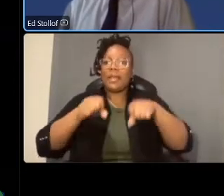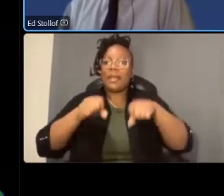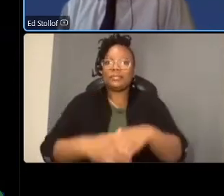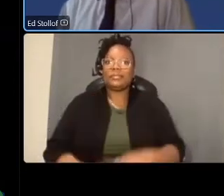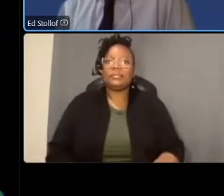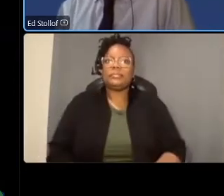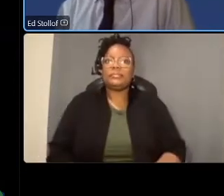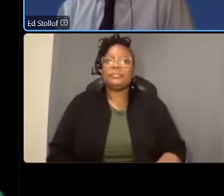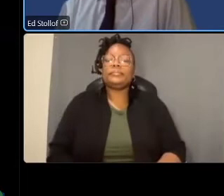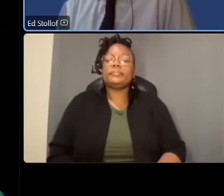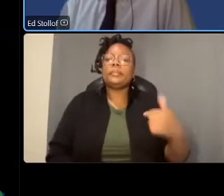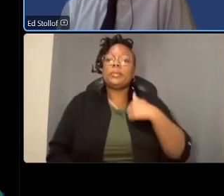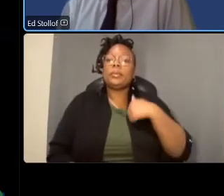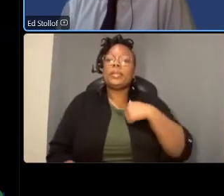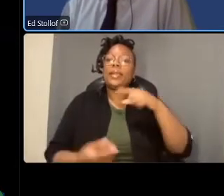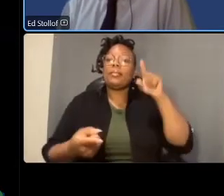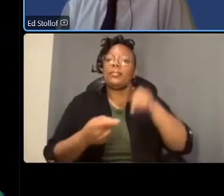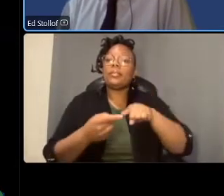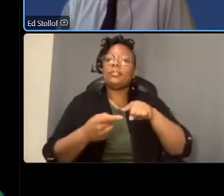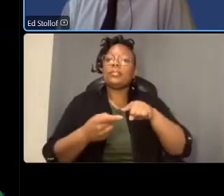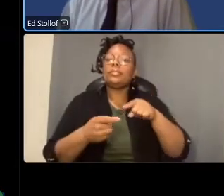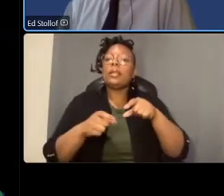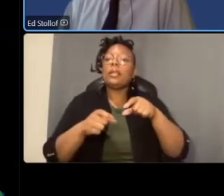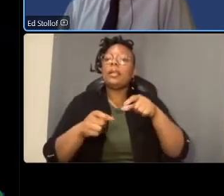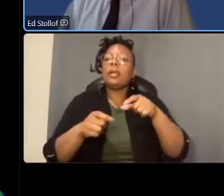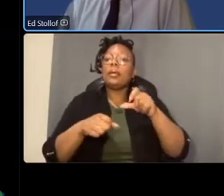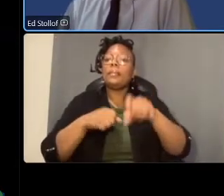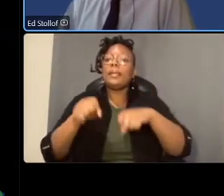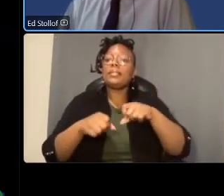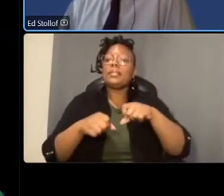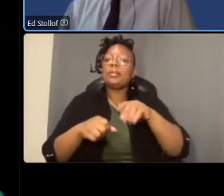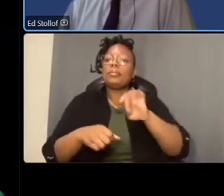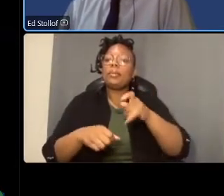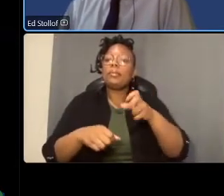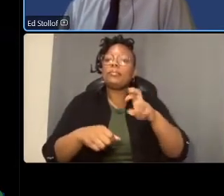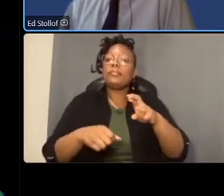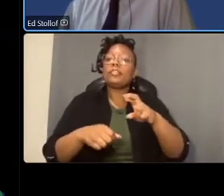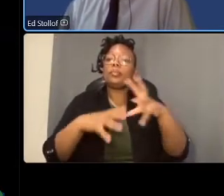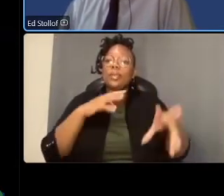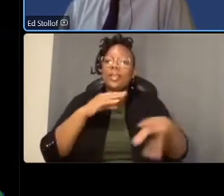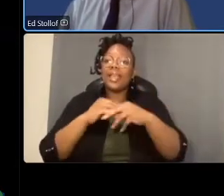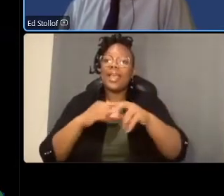we have reduced bicycle buffers we can include a left turn lane or a parking and loading lane